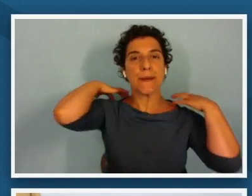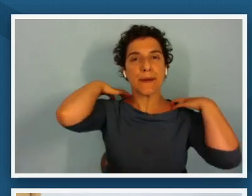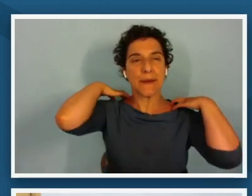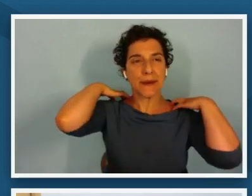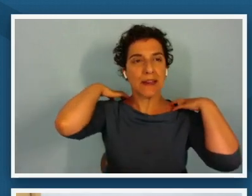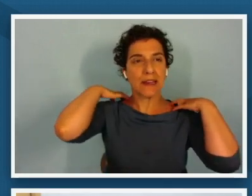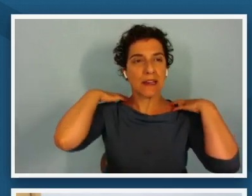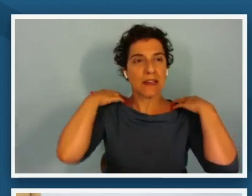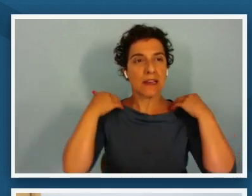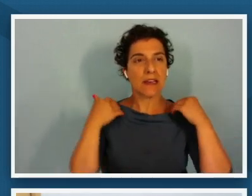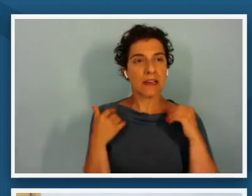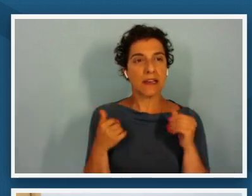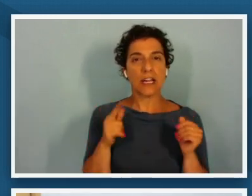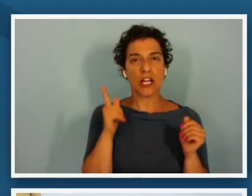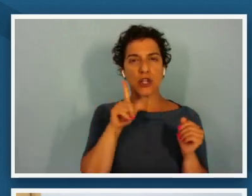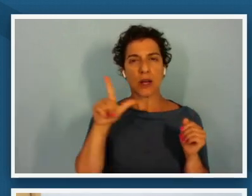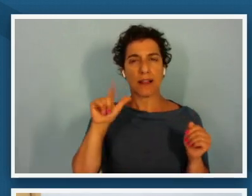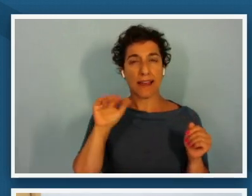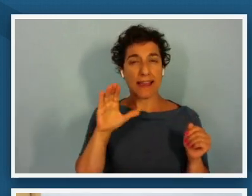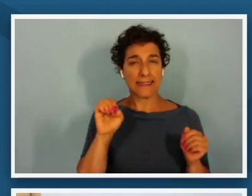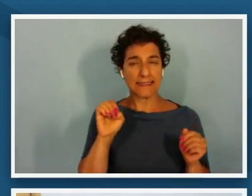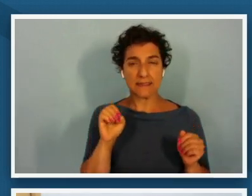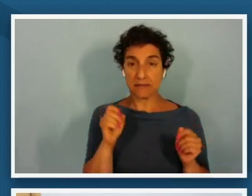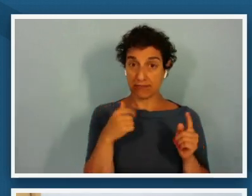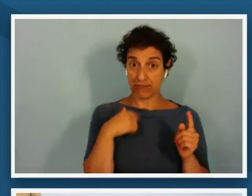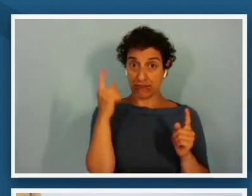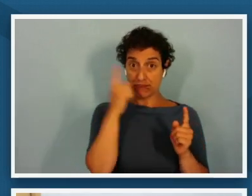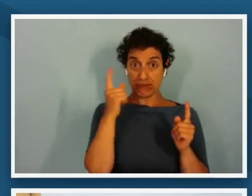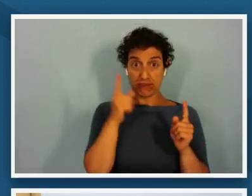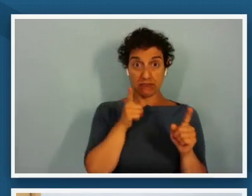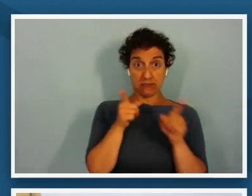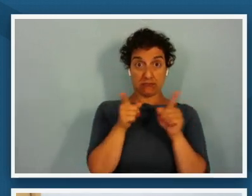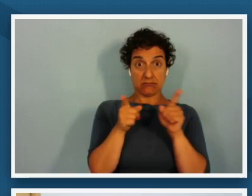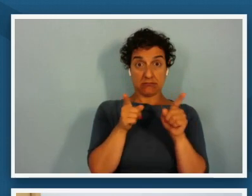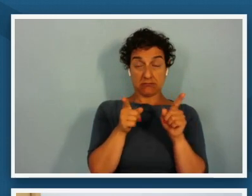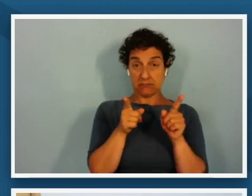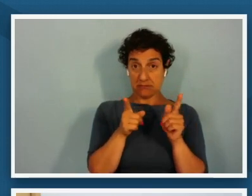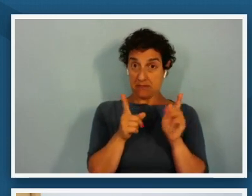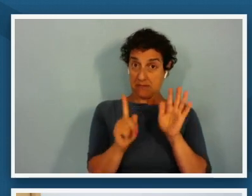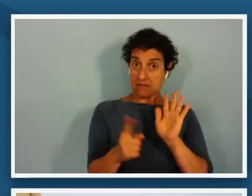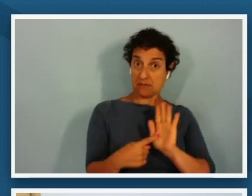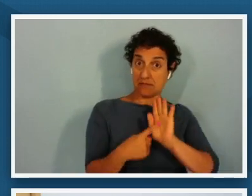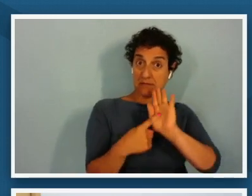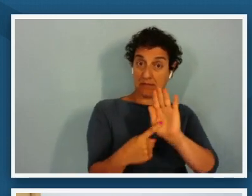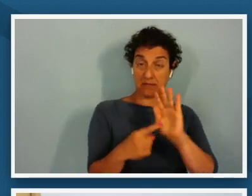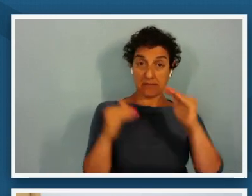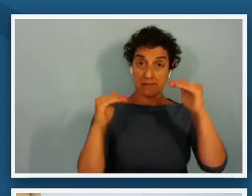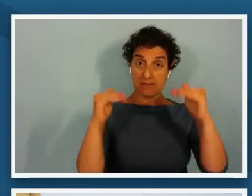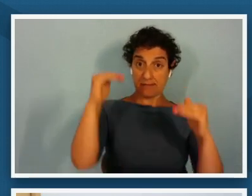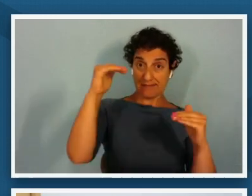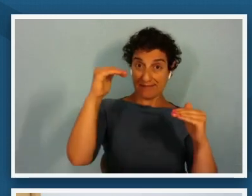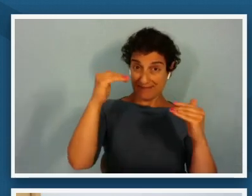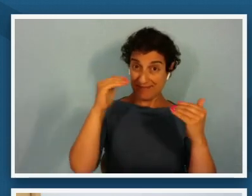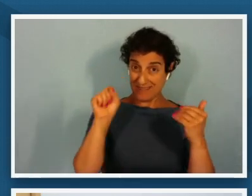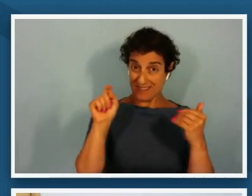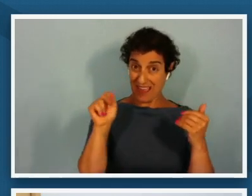looks like lace and i wonder are these being used as indicators of status